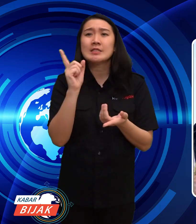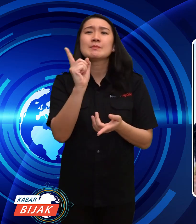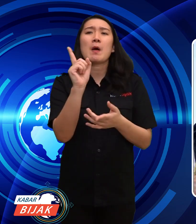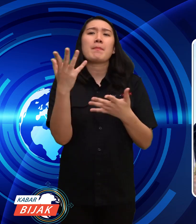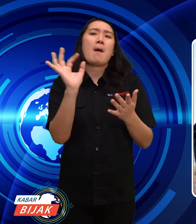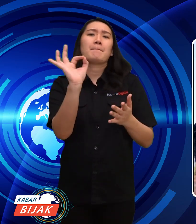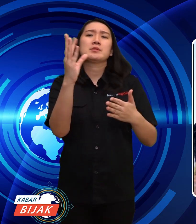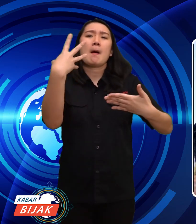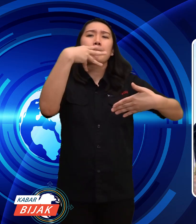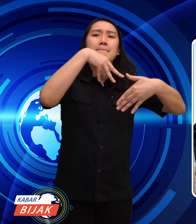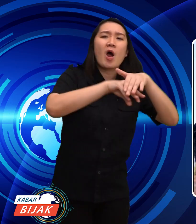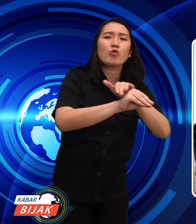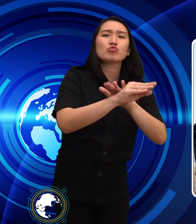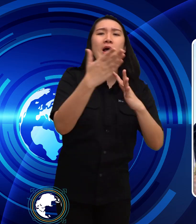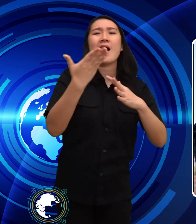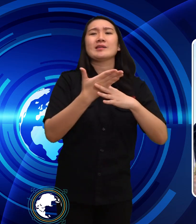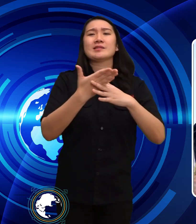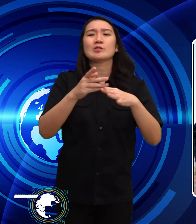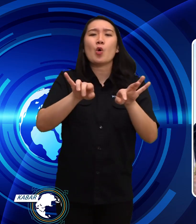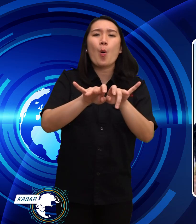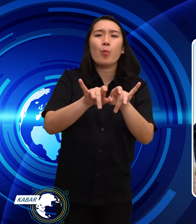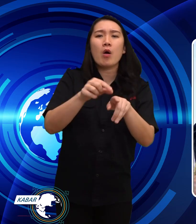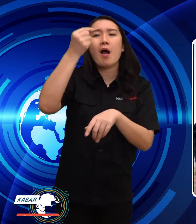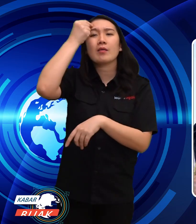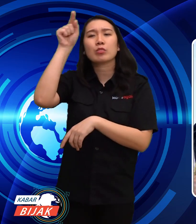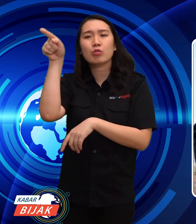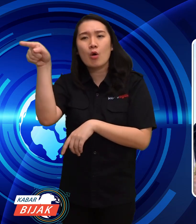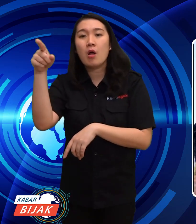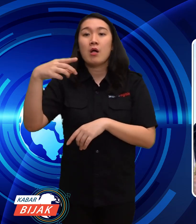Because he can not enter the office computer access.